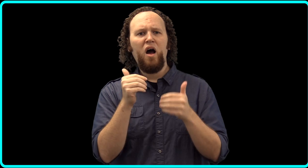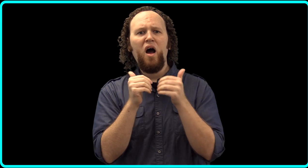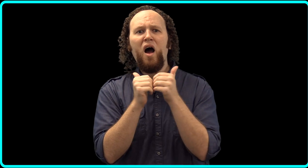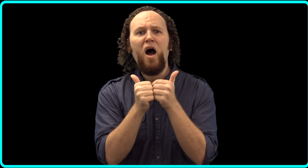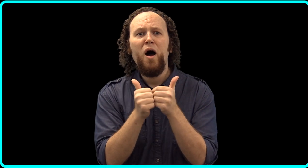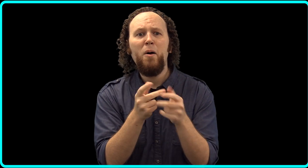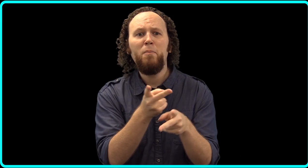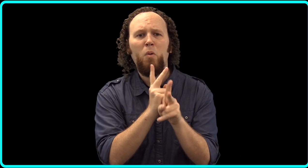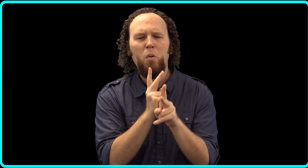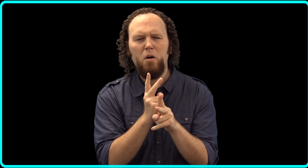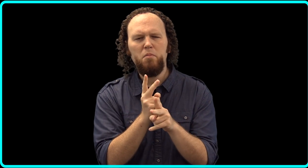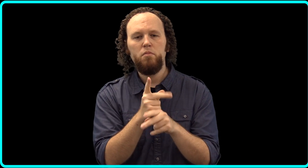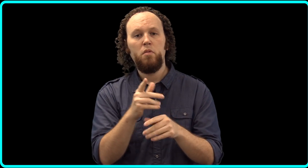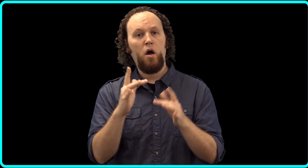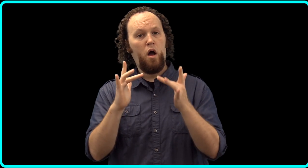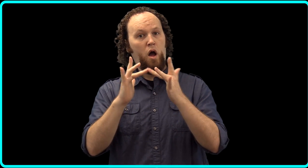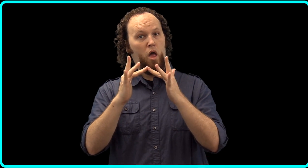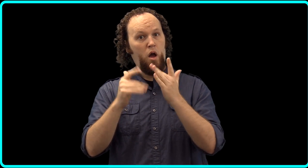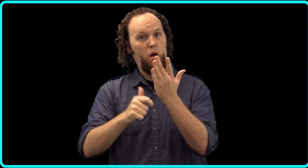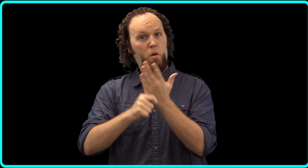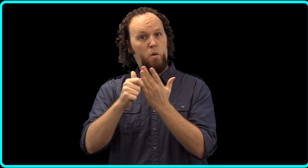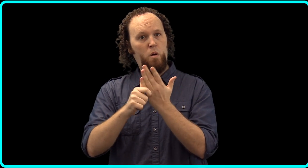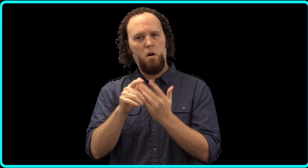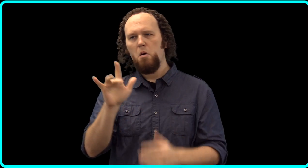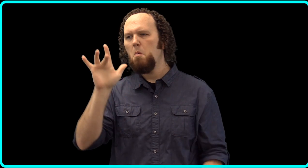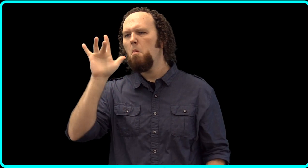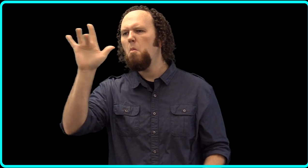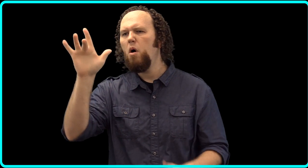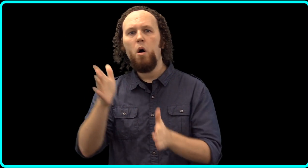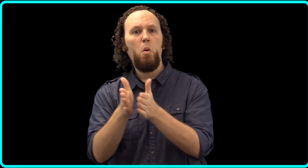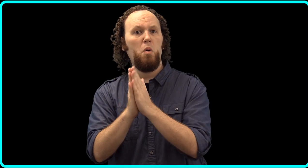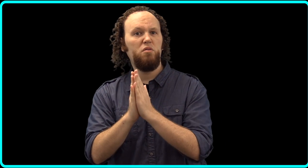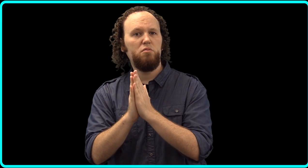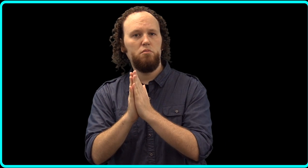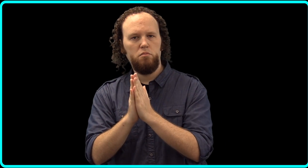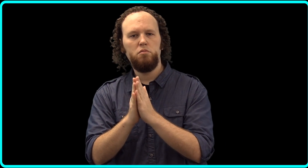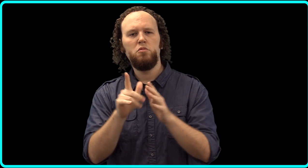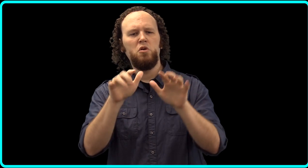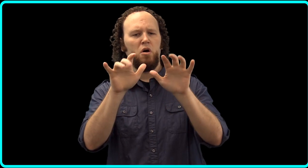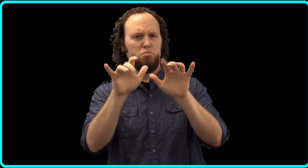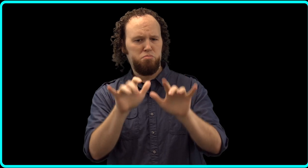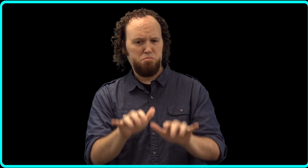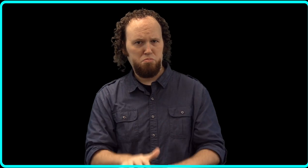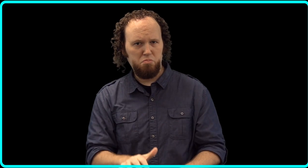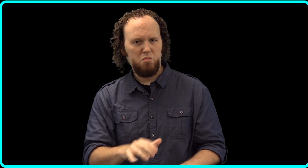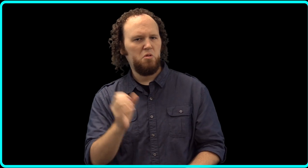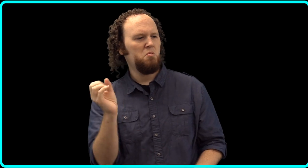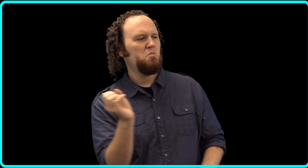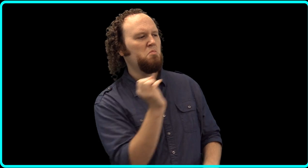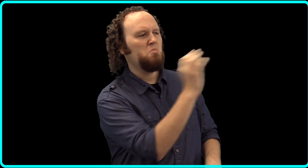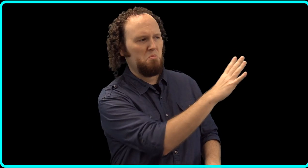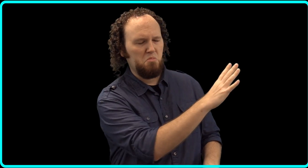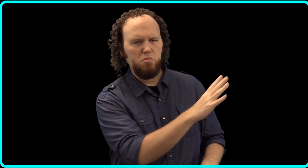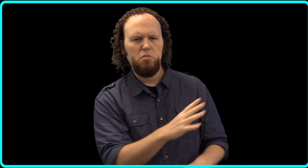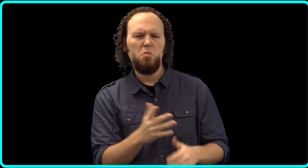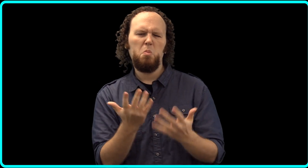How can you borrow from them? On the online catalog page click “request,” fill out the request form, and submit.